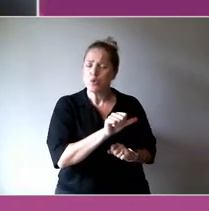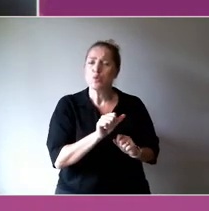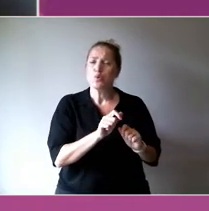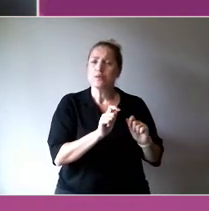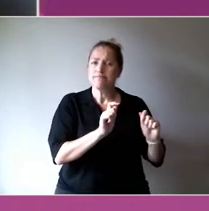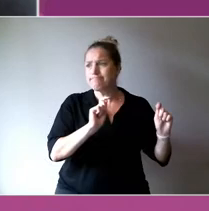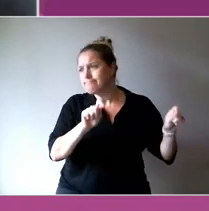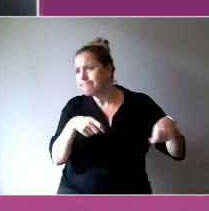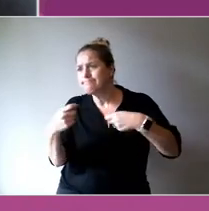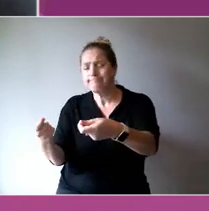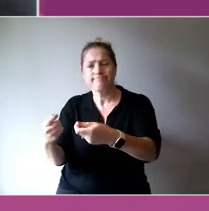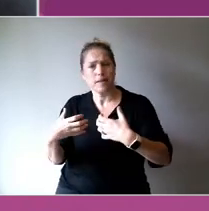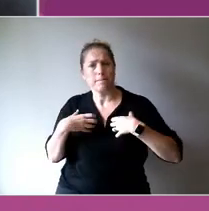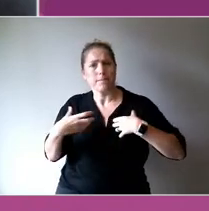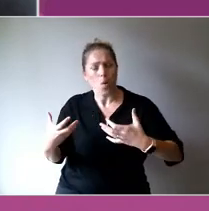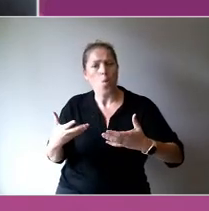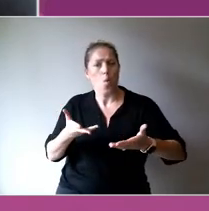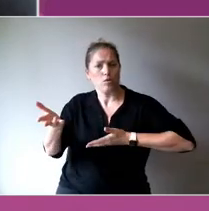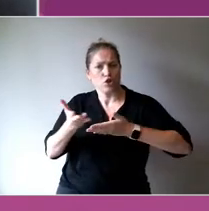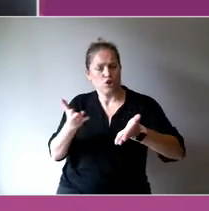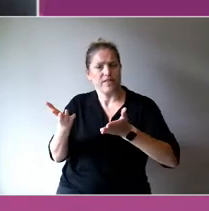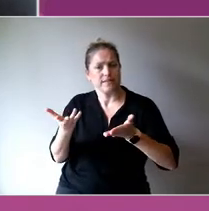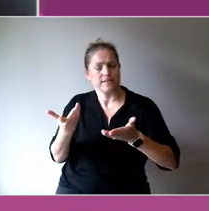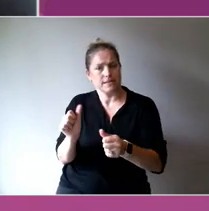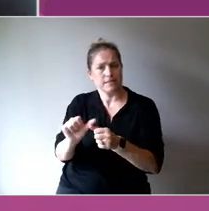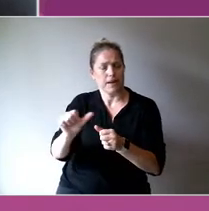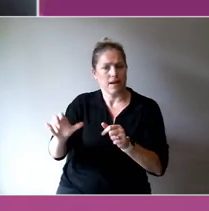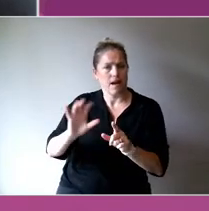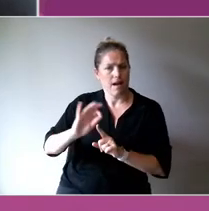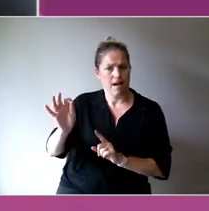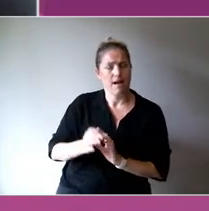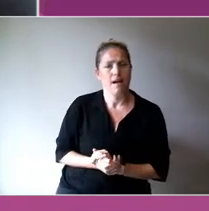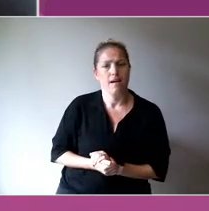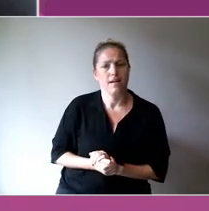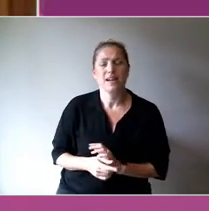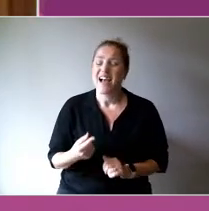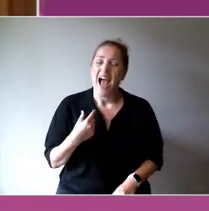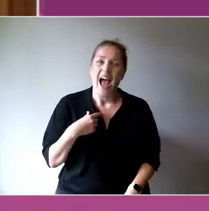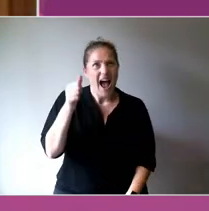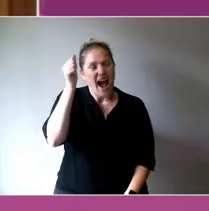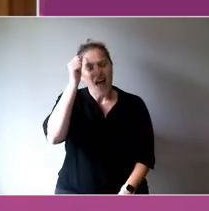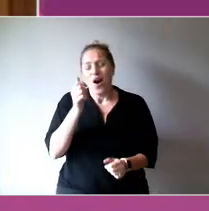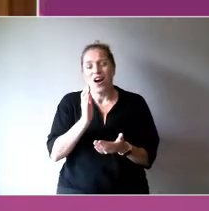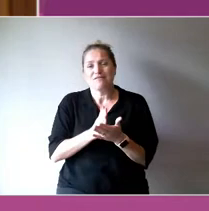delivering better - it's a bow, a long bow I'm trying to draw here, but the arts can